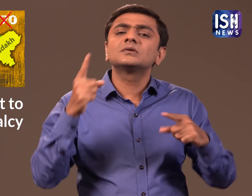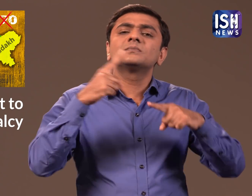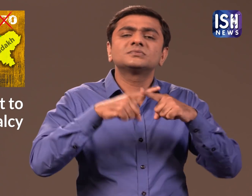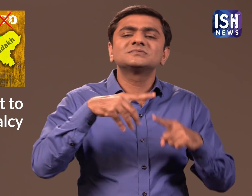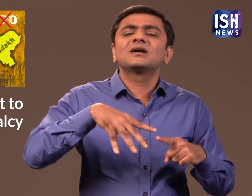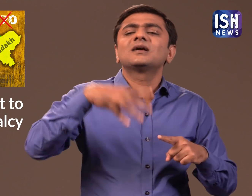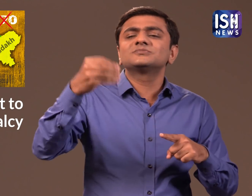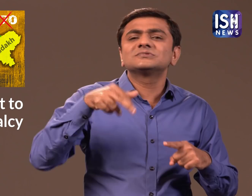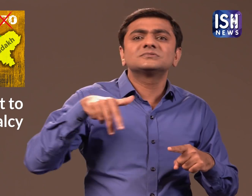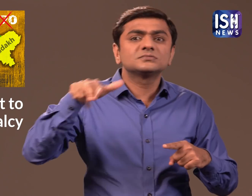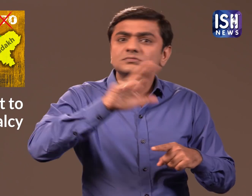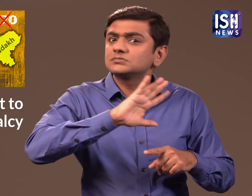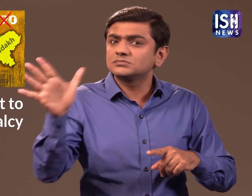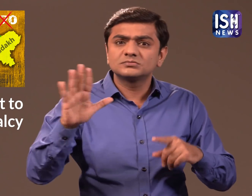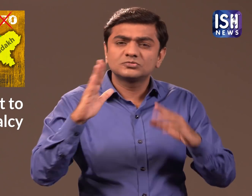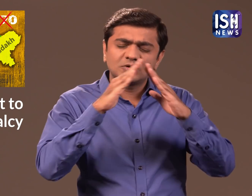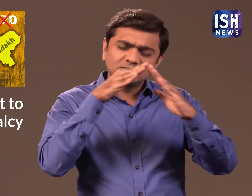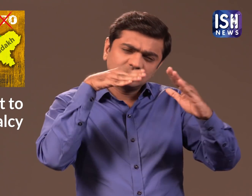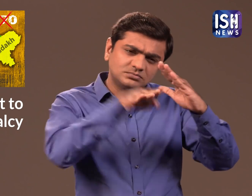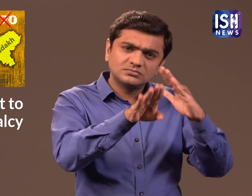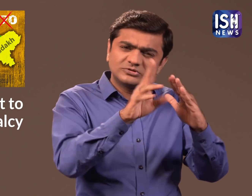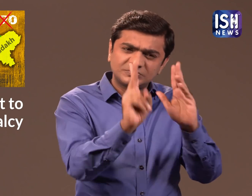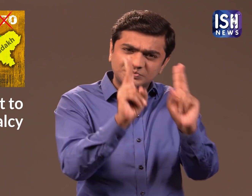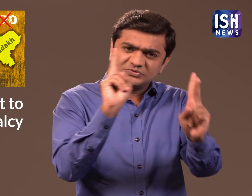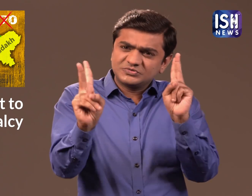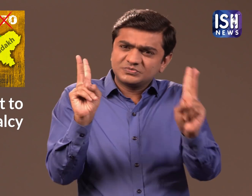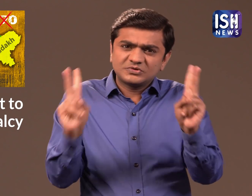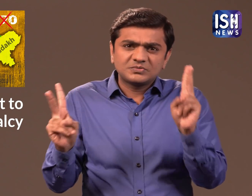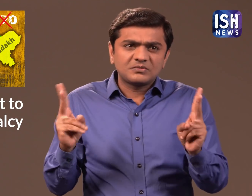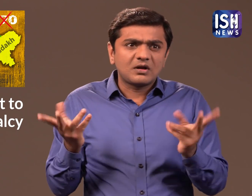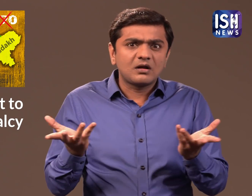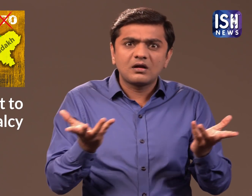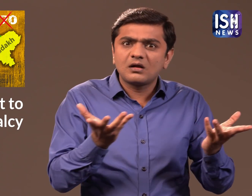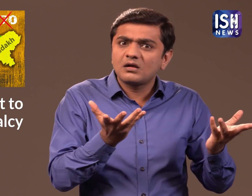They are not permitted out of their houses as well.